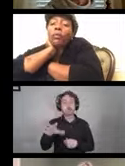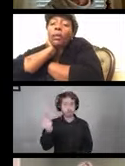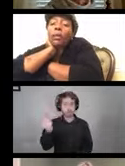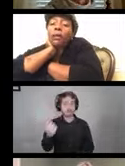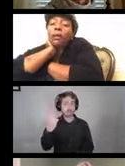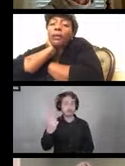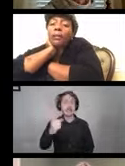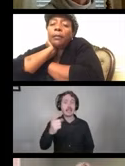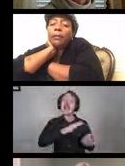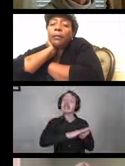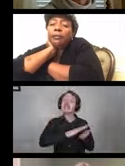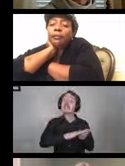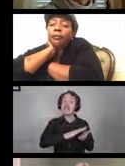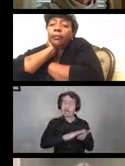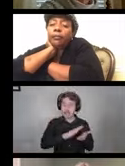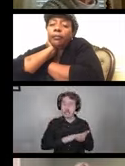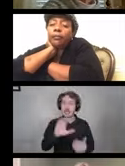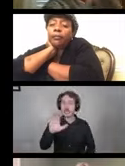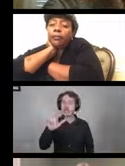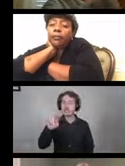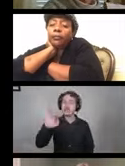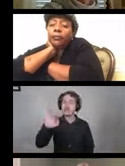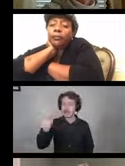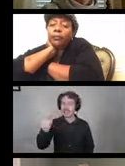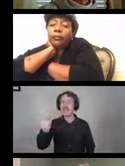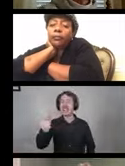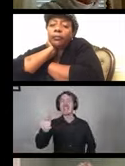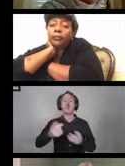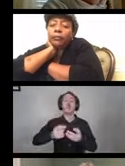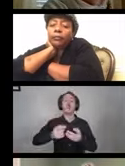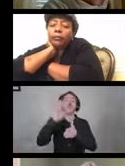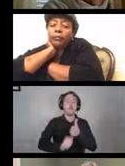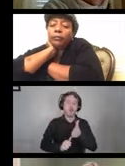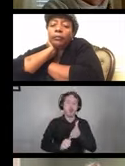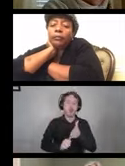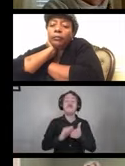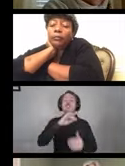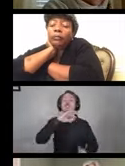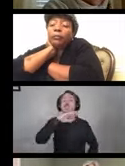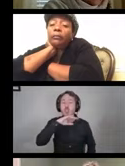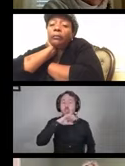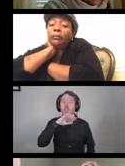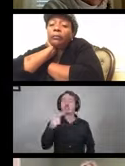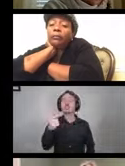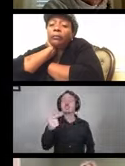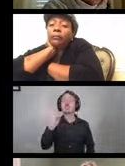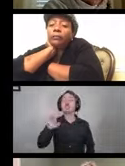Cleaning is the removal of germs, dirt, trash and what have you from surfaces by brushing,